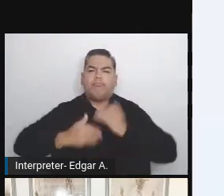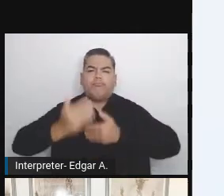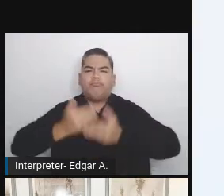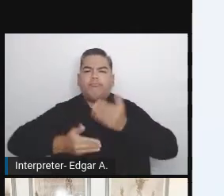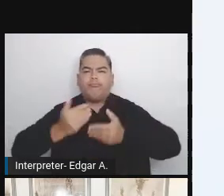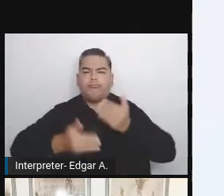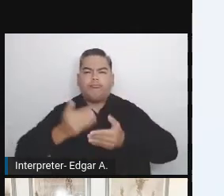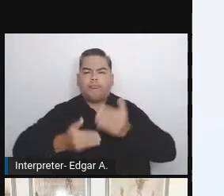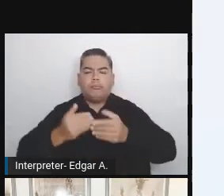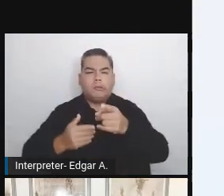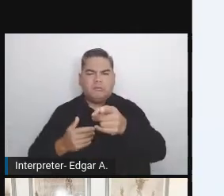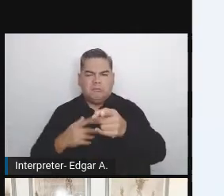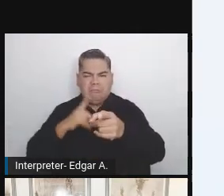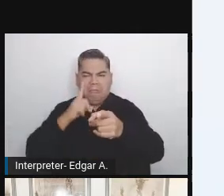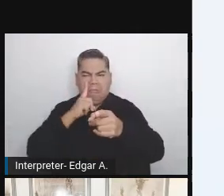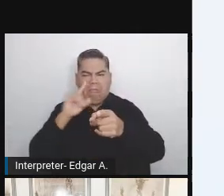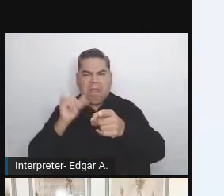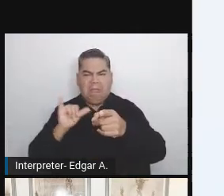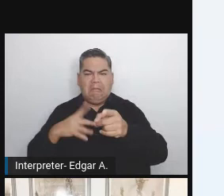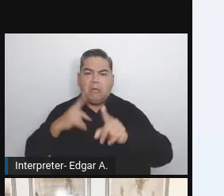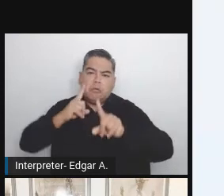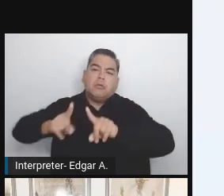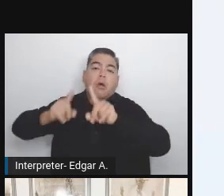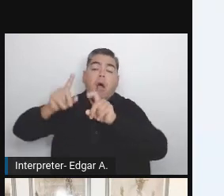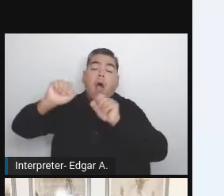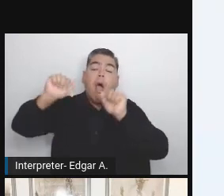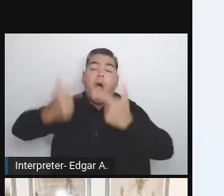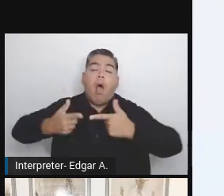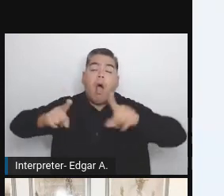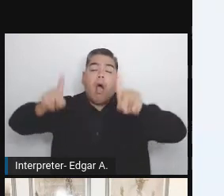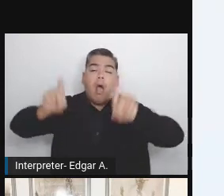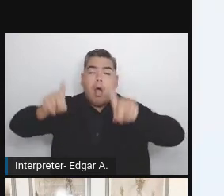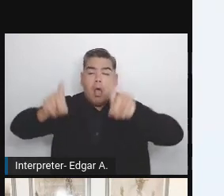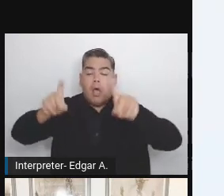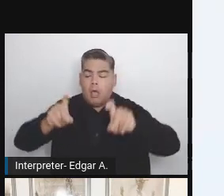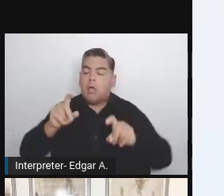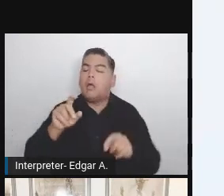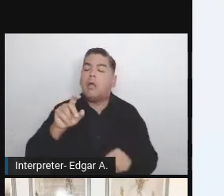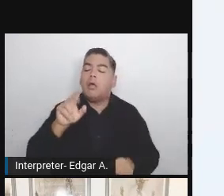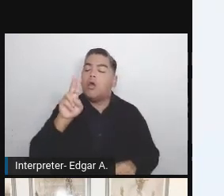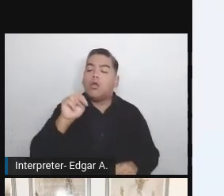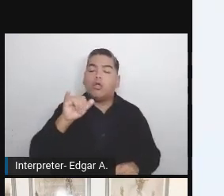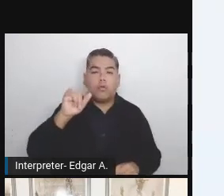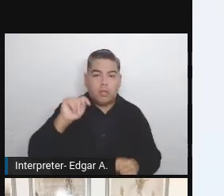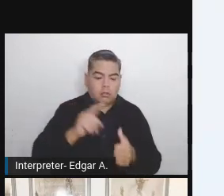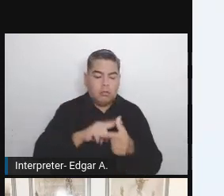We are running PHP stand, PHP unit, integration test, deploying to staging server.